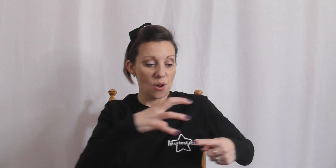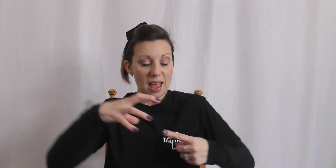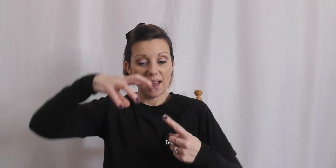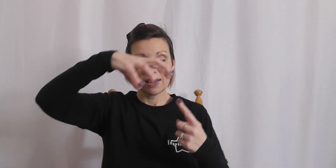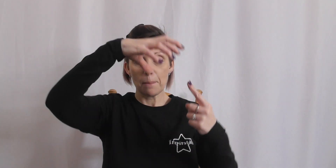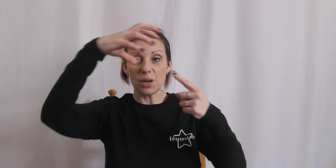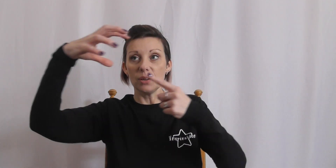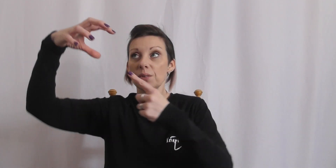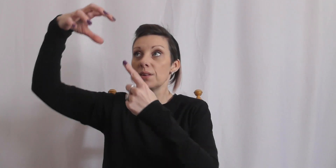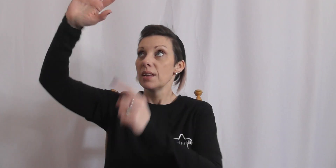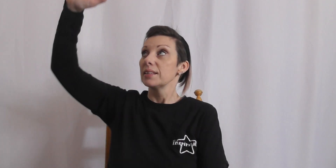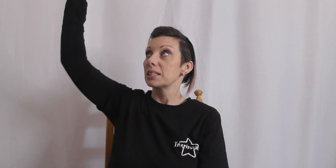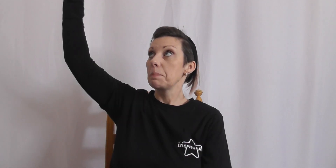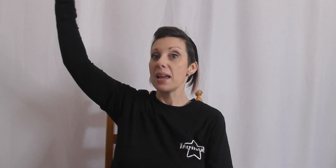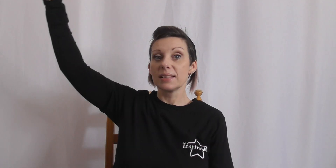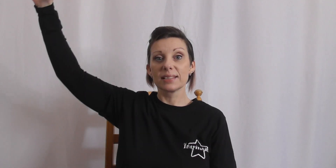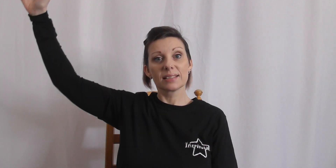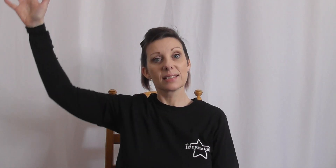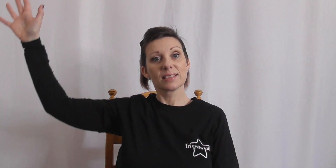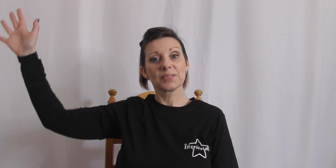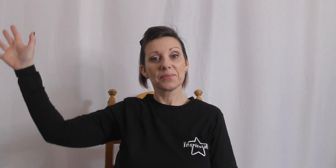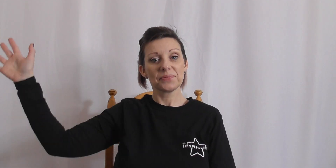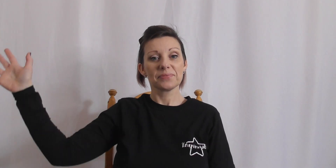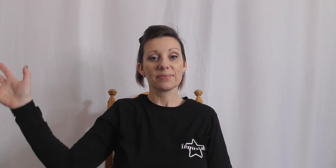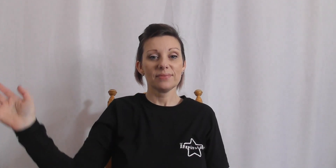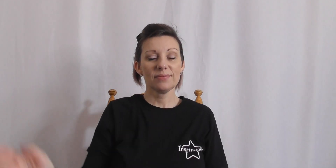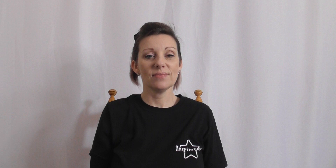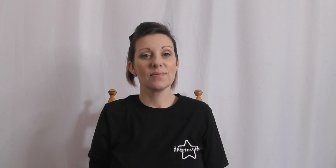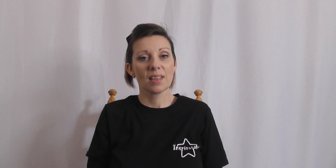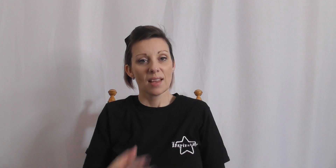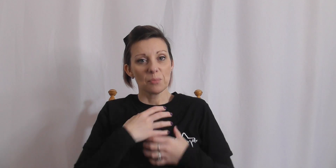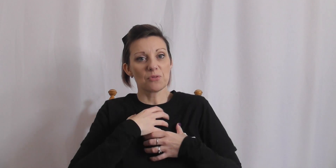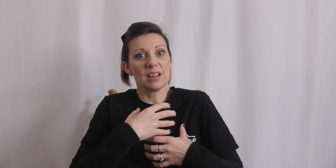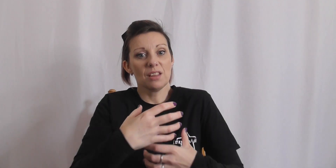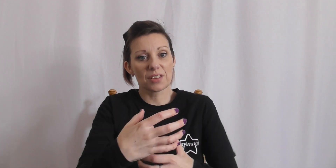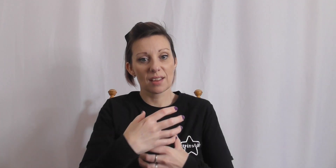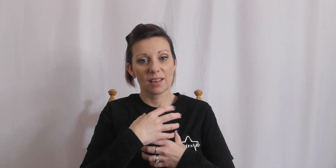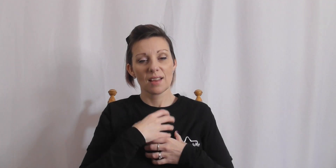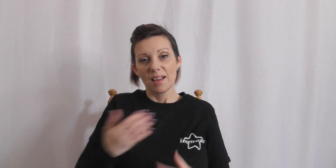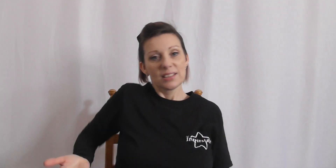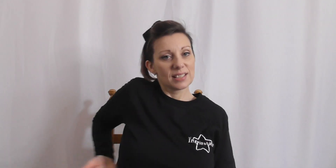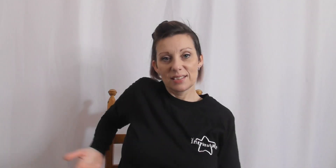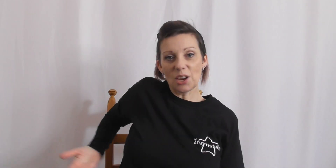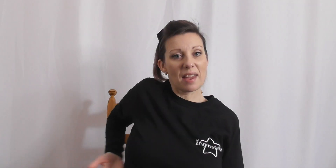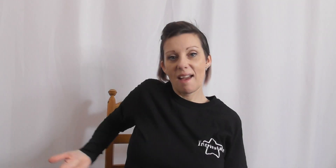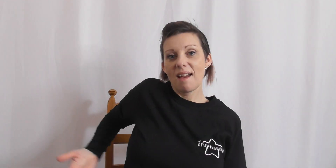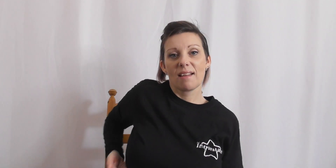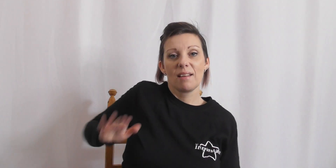hot air ballon space breathe don't care